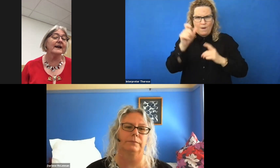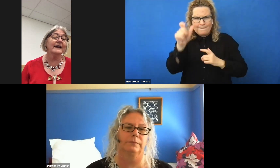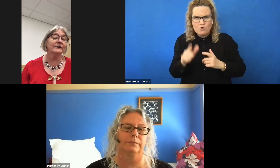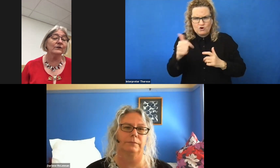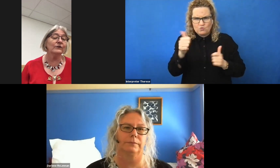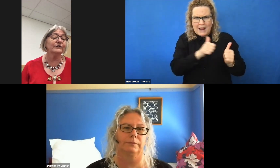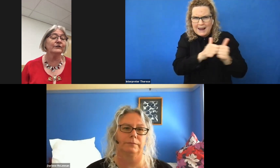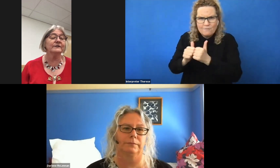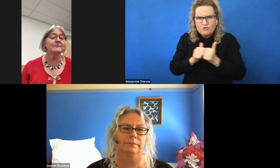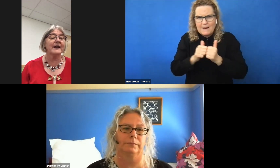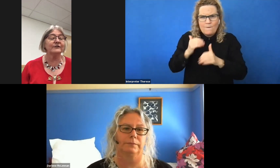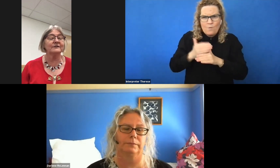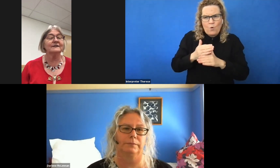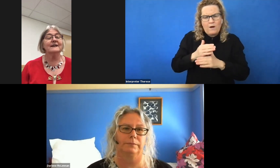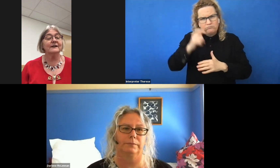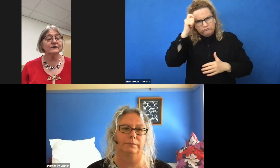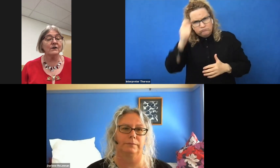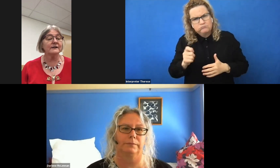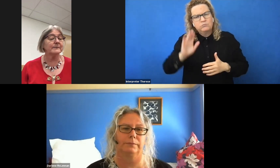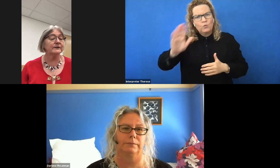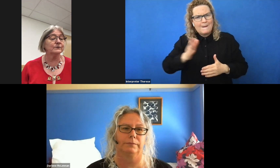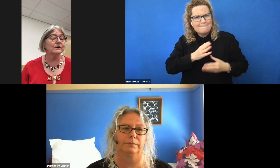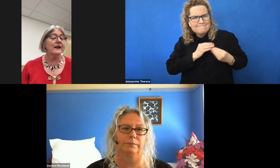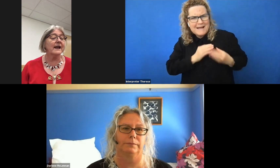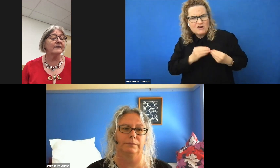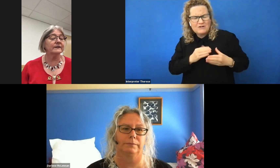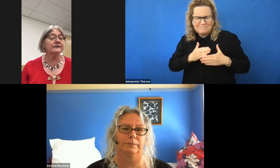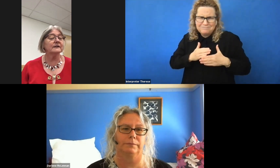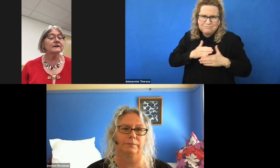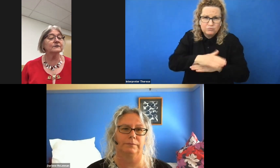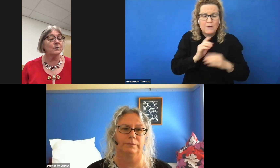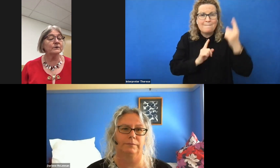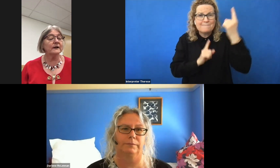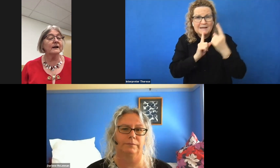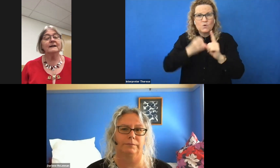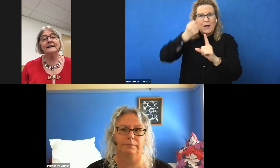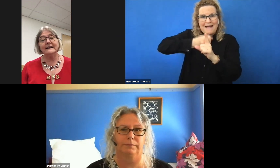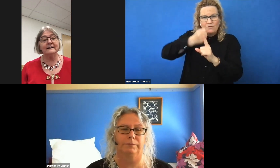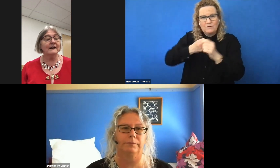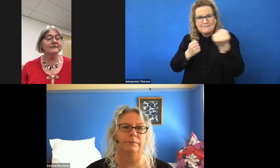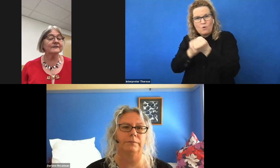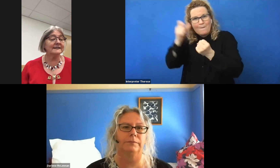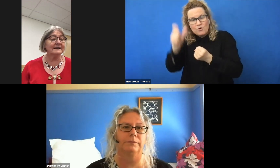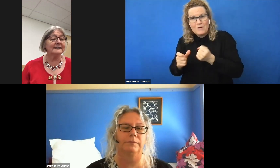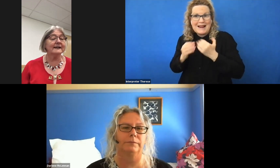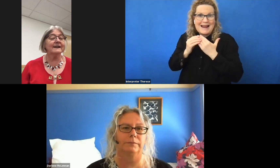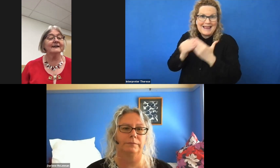and acknowledge her as a passionate and tireless mentor, advocate, supporter, leader, facilitator,